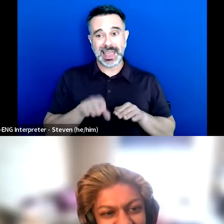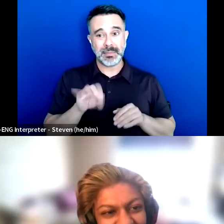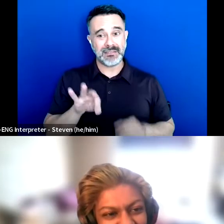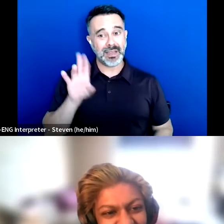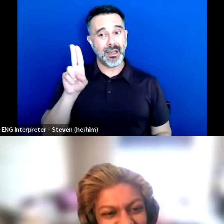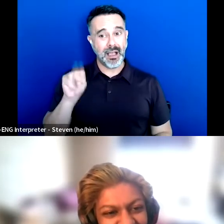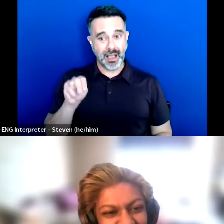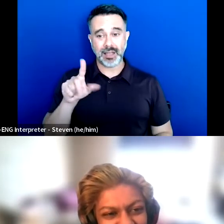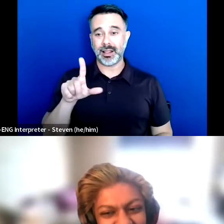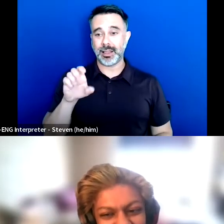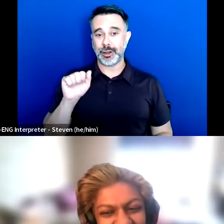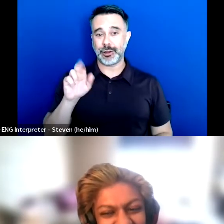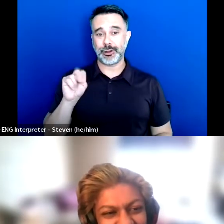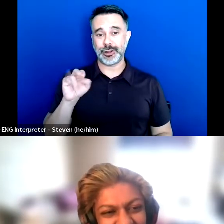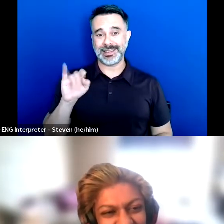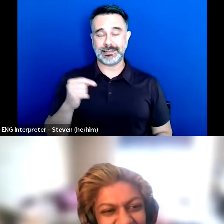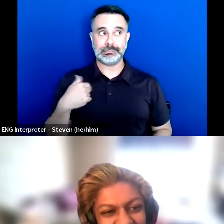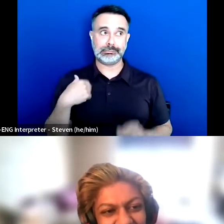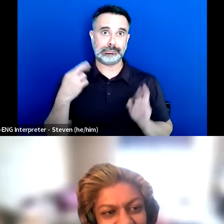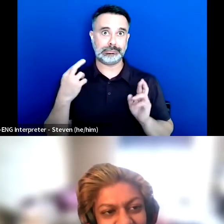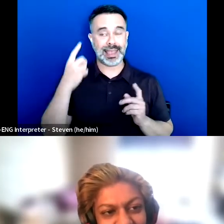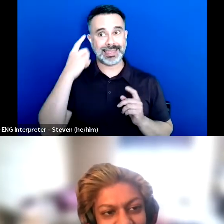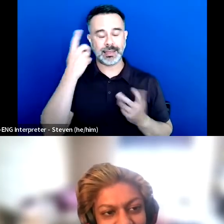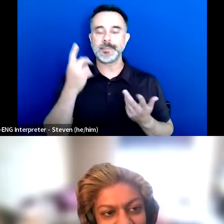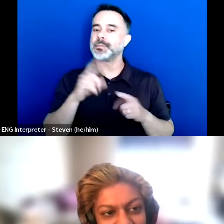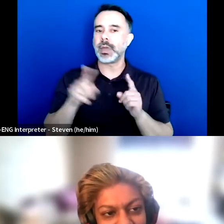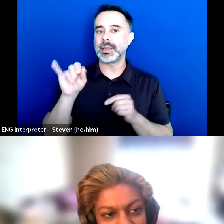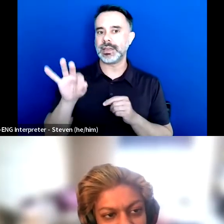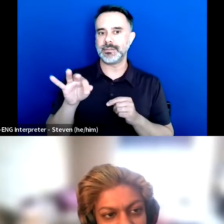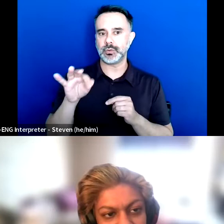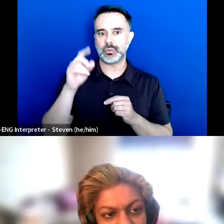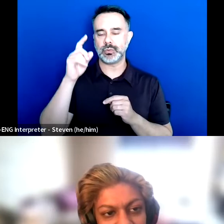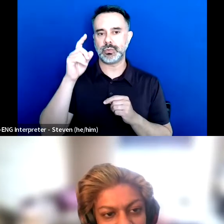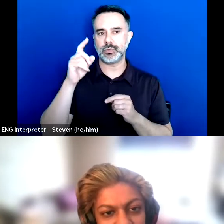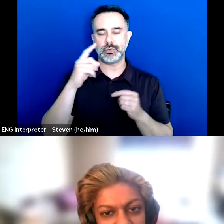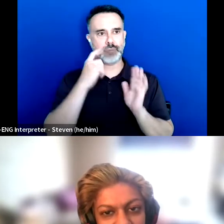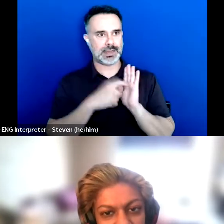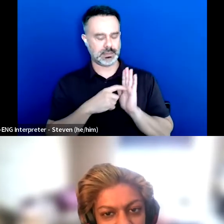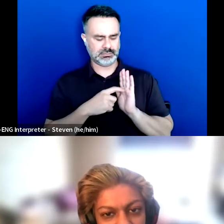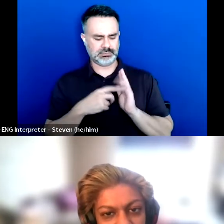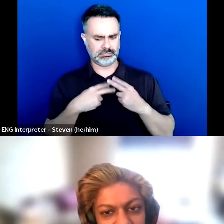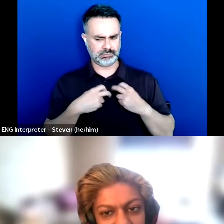But if you can recognize that emotion of why do I feel like that? And then respond and take time to unlearn.